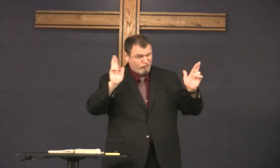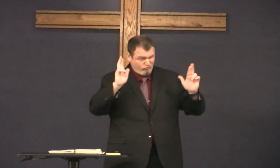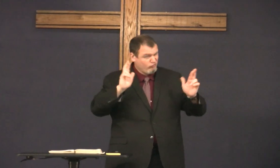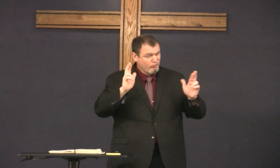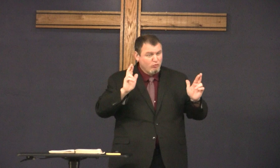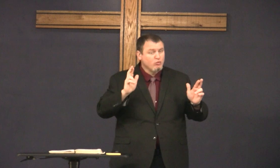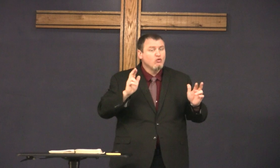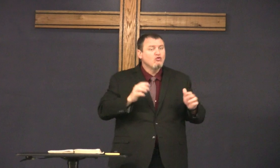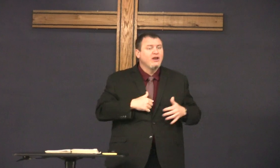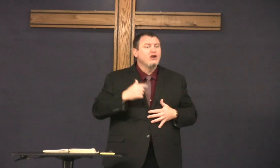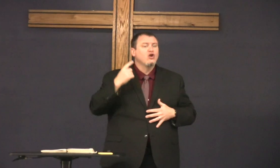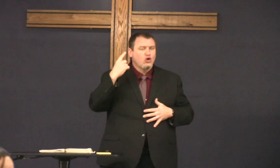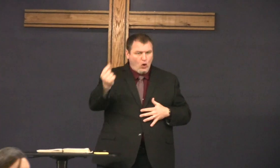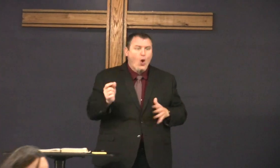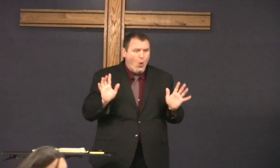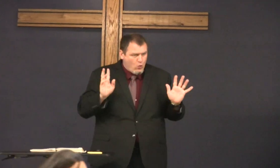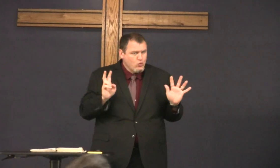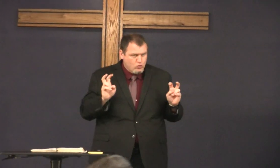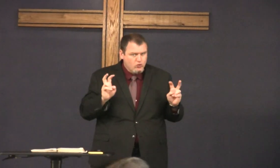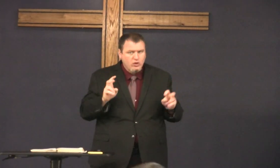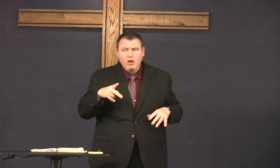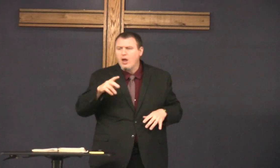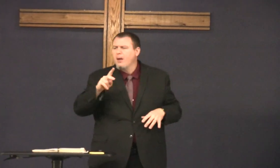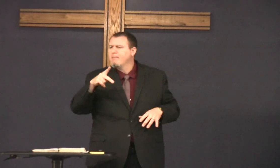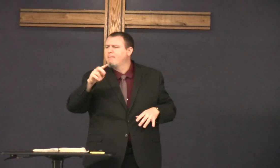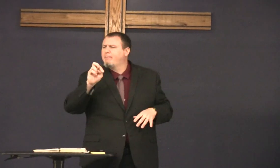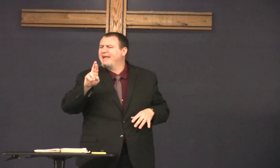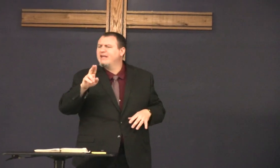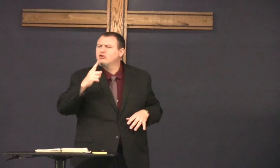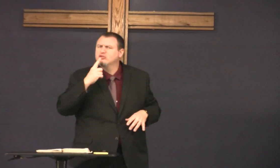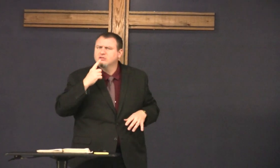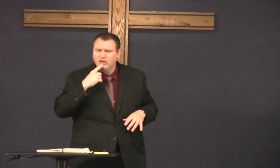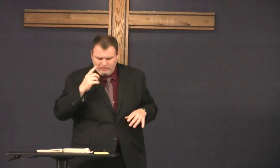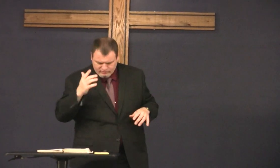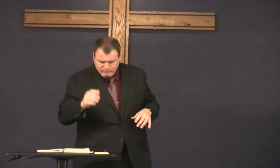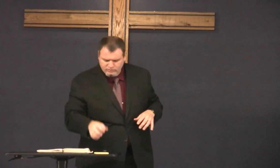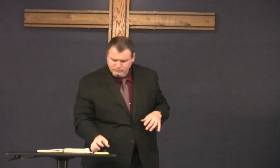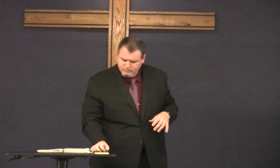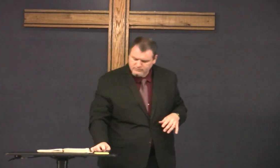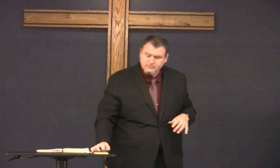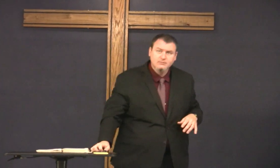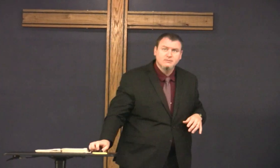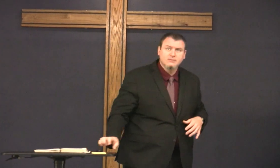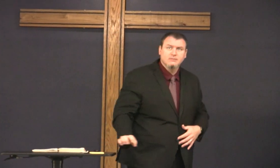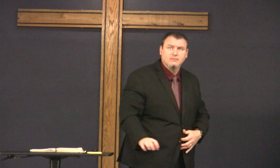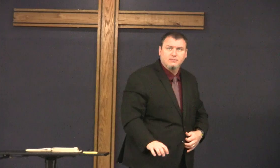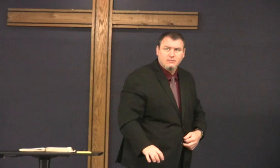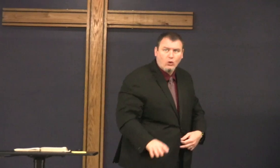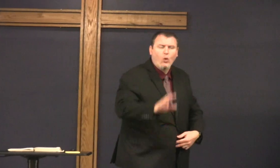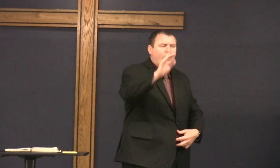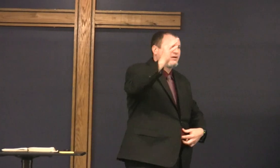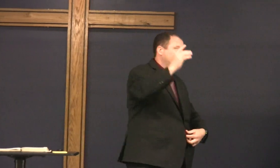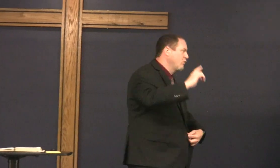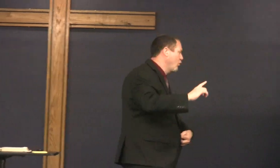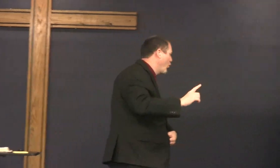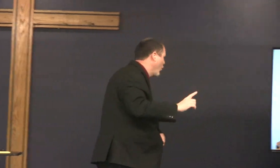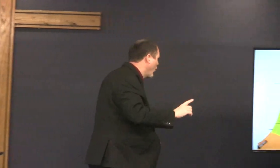right so Jesus is ready he's ready to go and what does Peter say oh wait